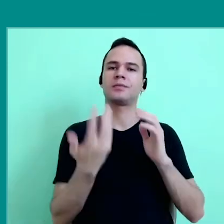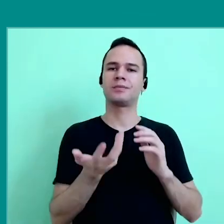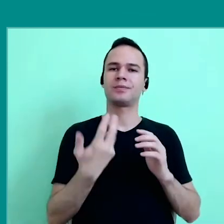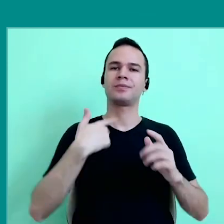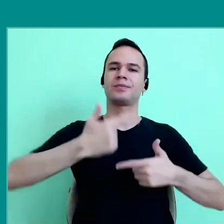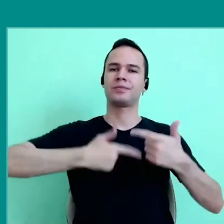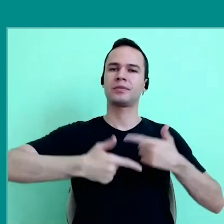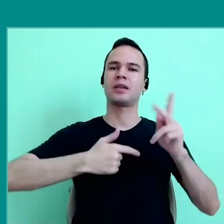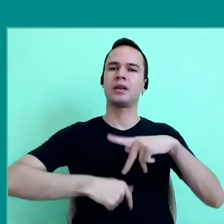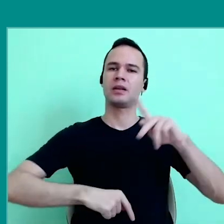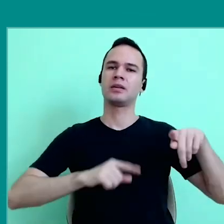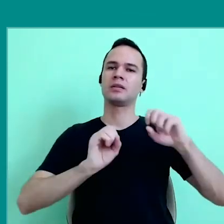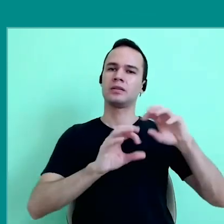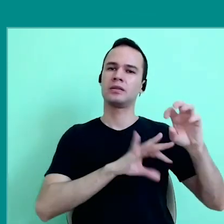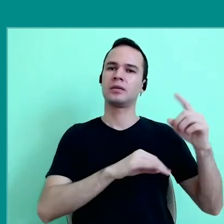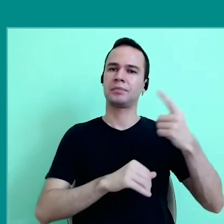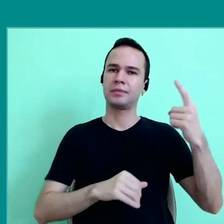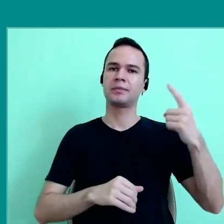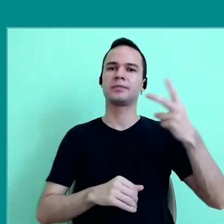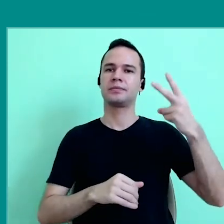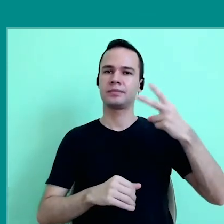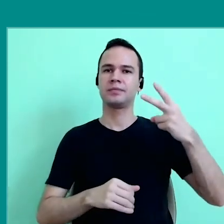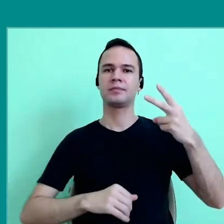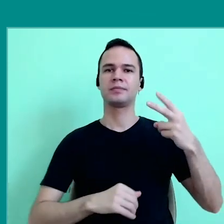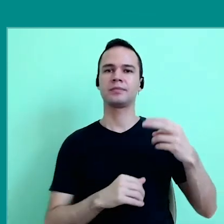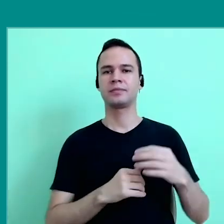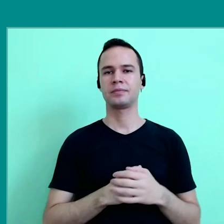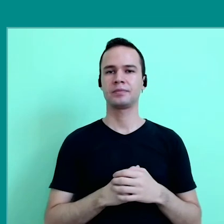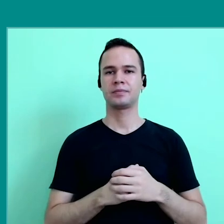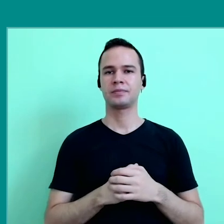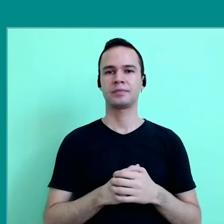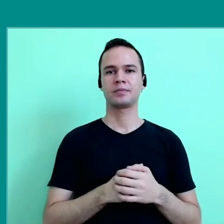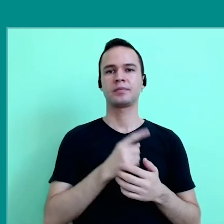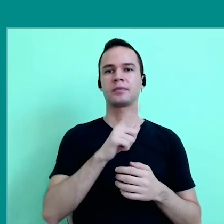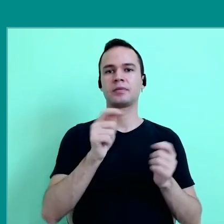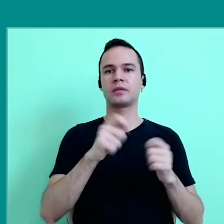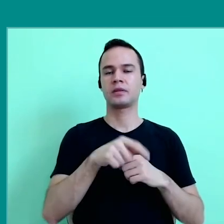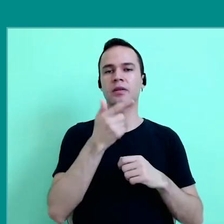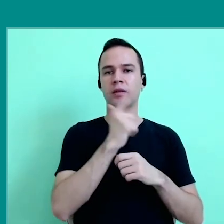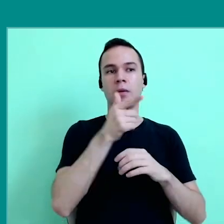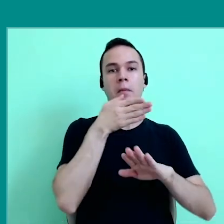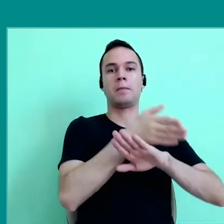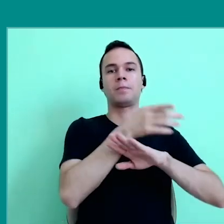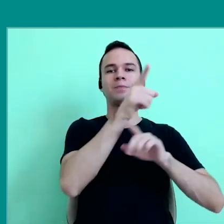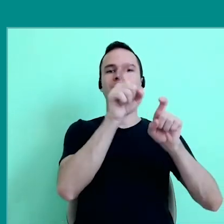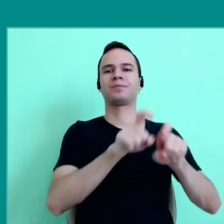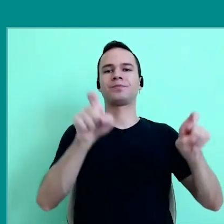work with teachers of primary and secondary education, as an introduction to a digitized world.